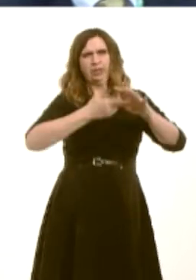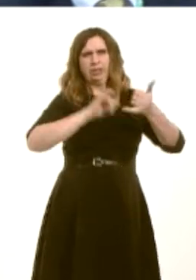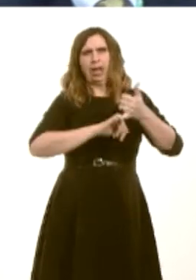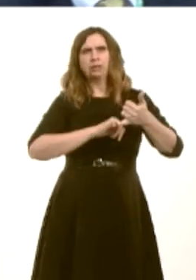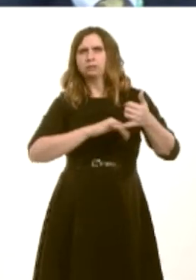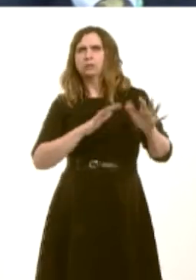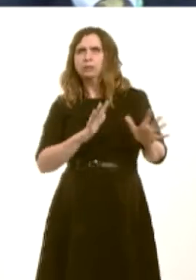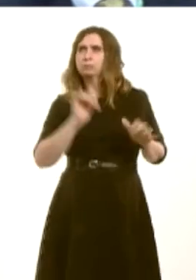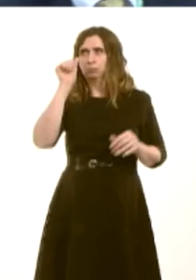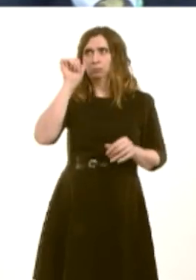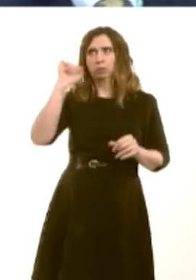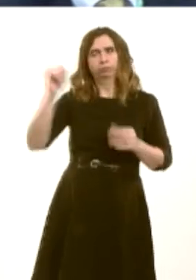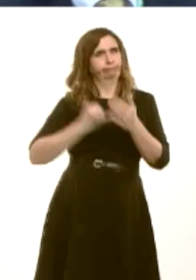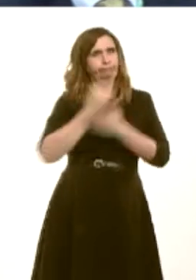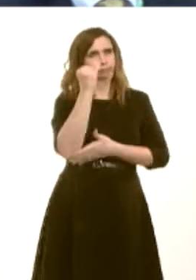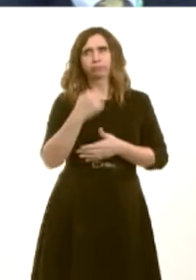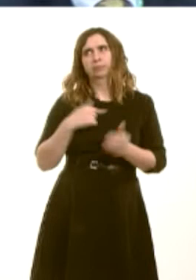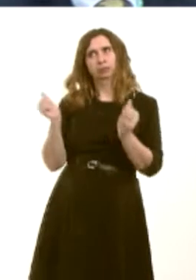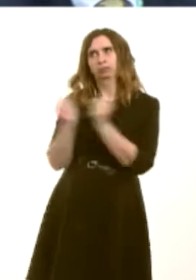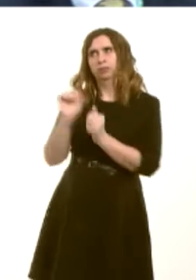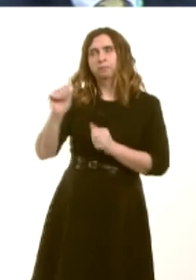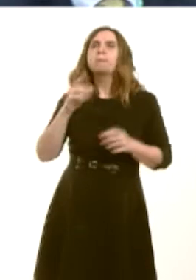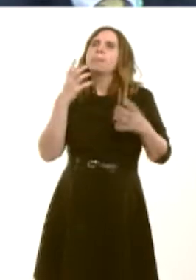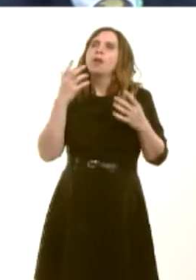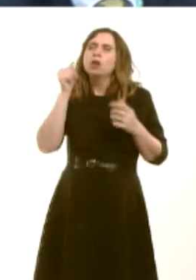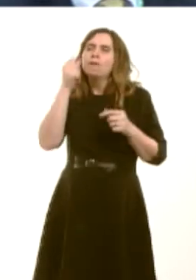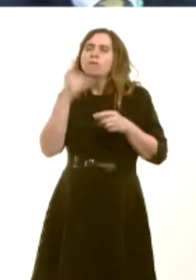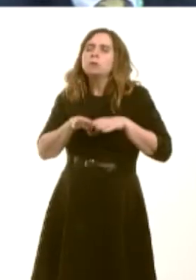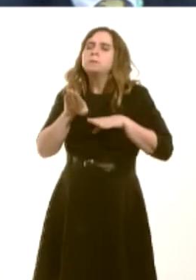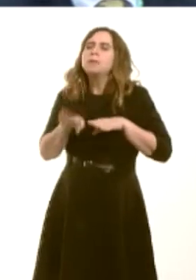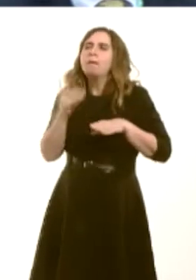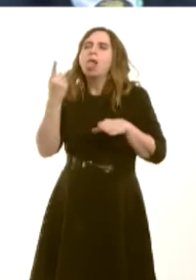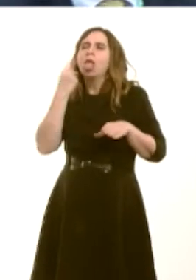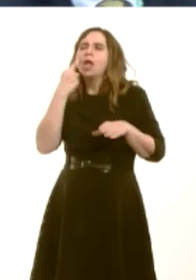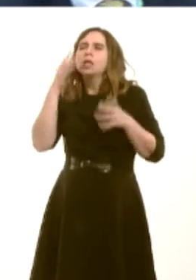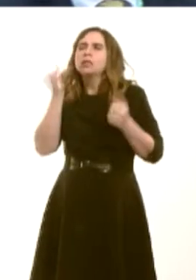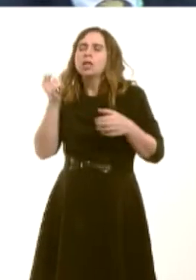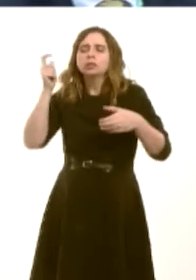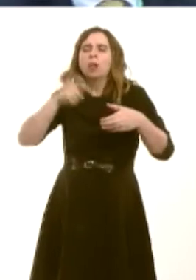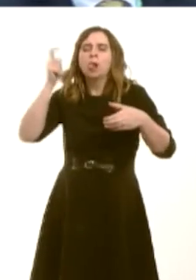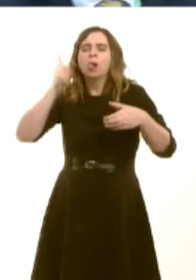the Government taking towards test drilling, which, of course, is the first stage towards fracking? Will you be able to give guidance on that as well?